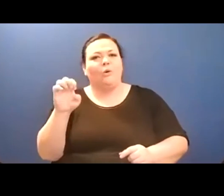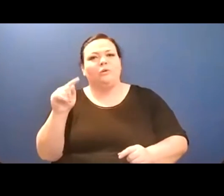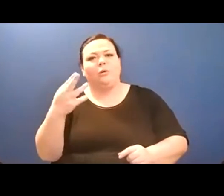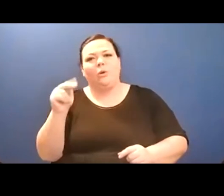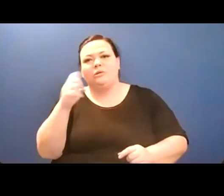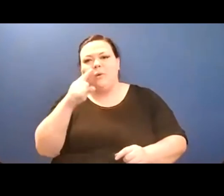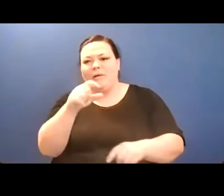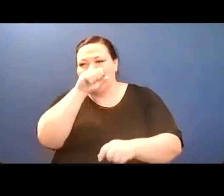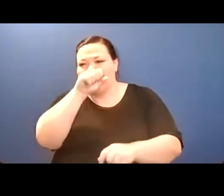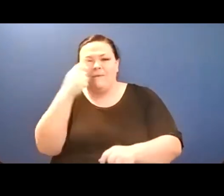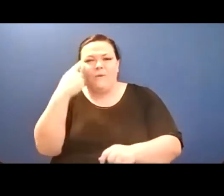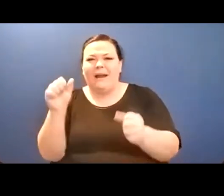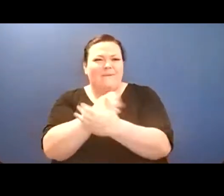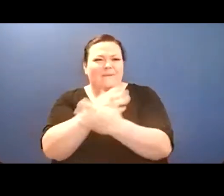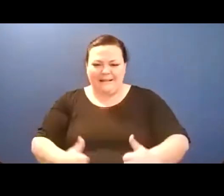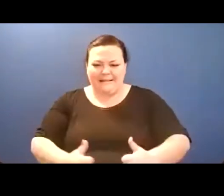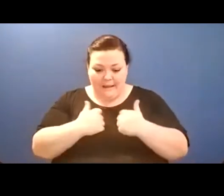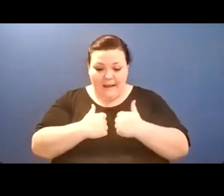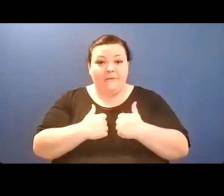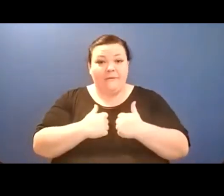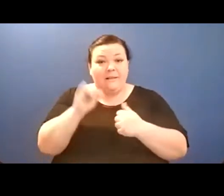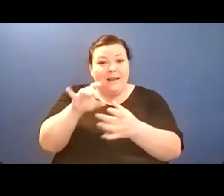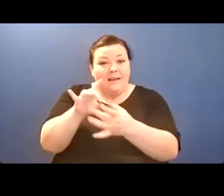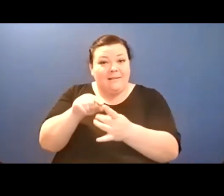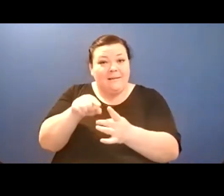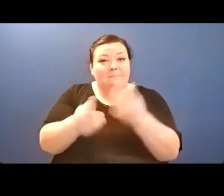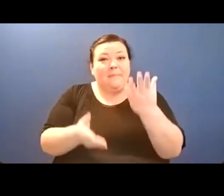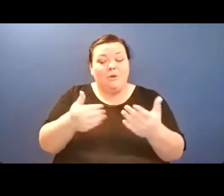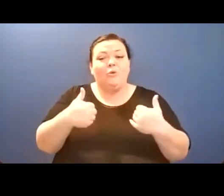Hey everybody, so this is called "Walking Our PTSD."